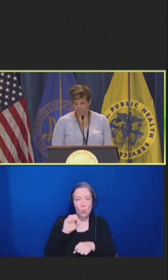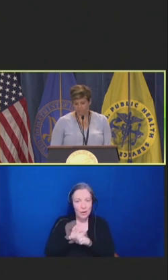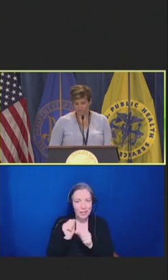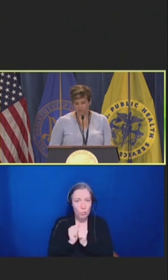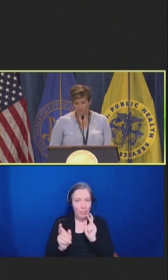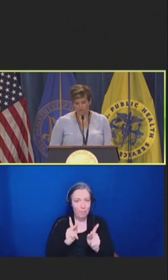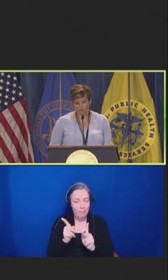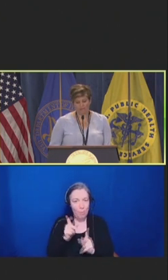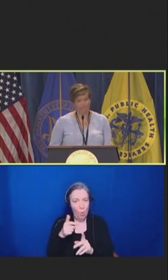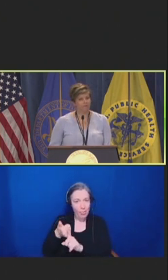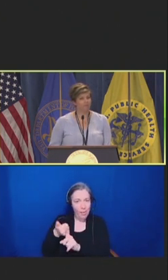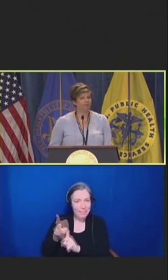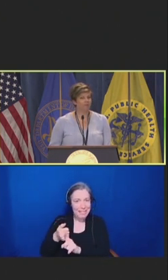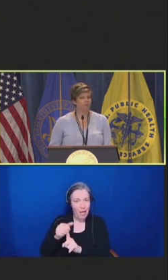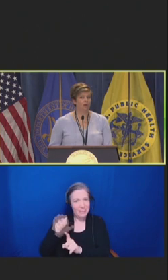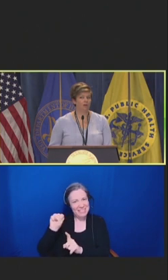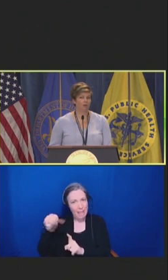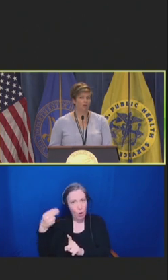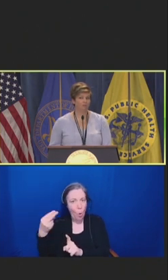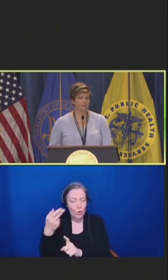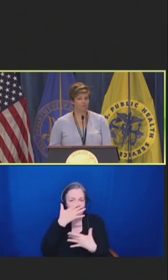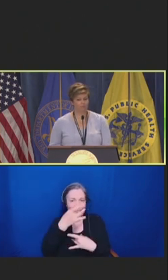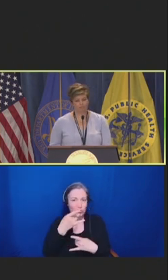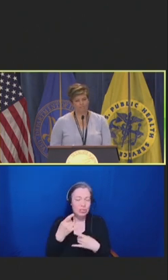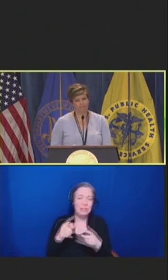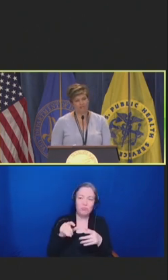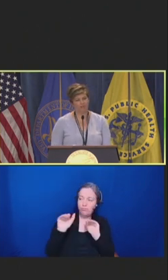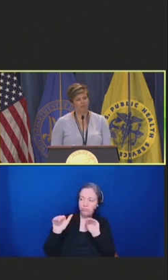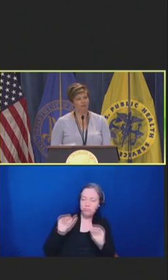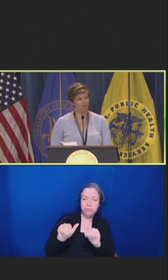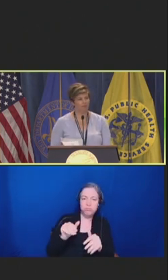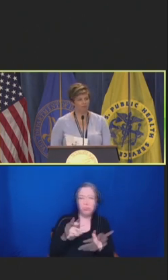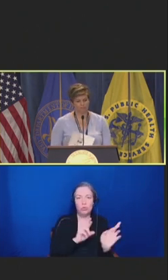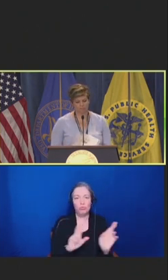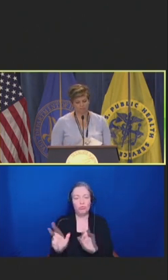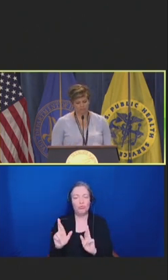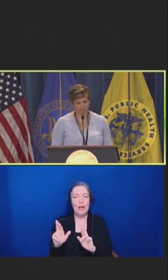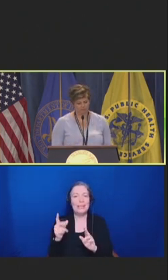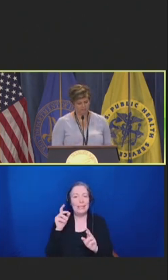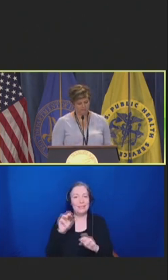And so, you know, we have those available on our website for people to download and use those materials.